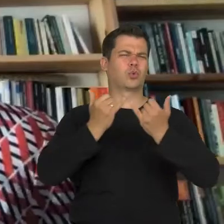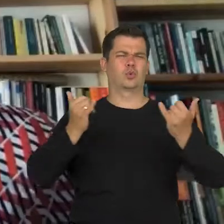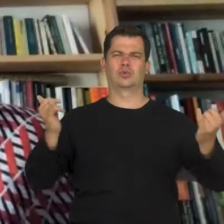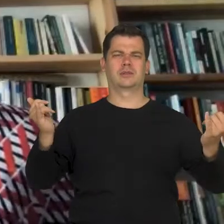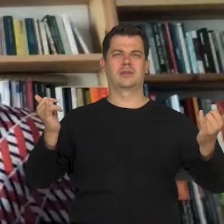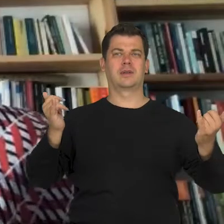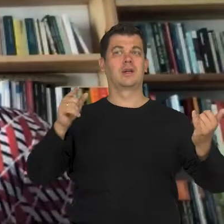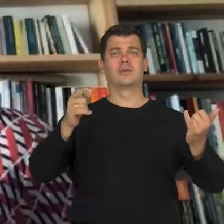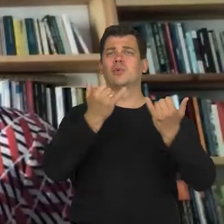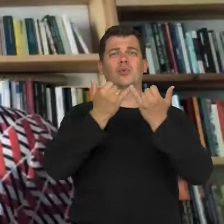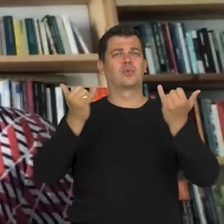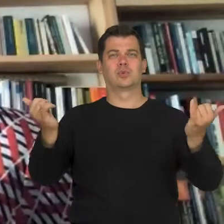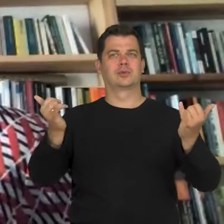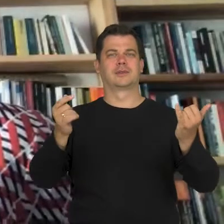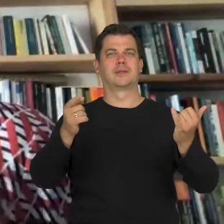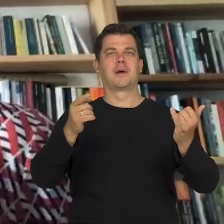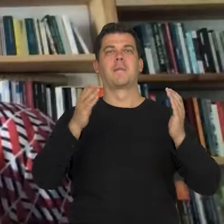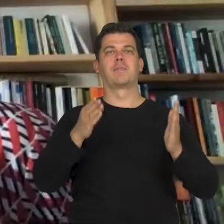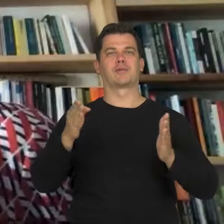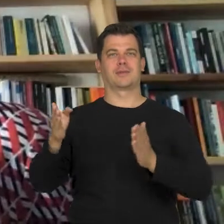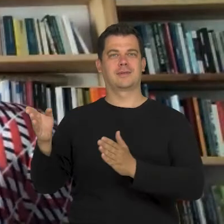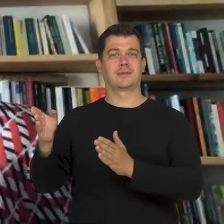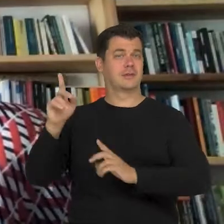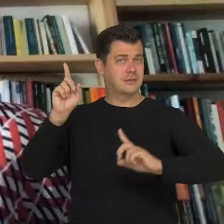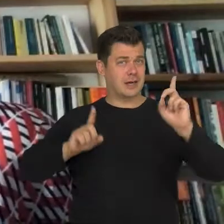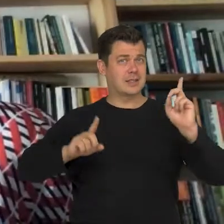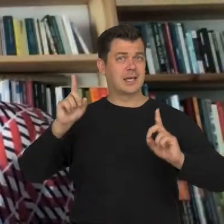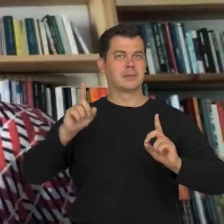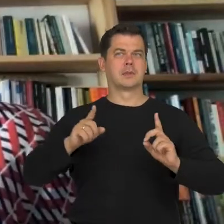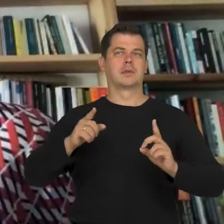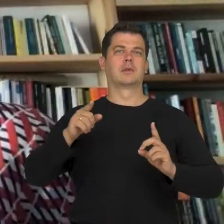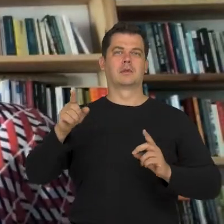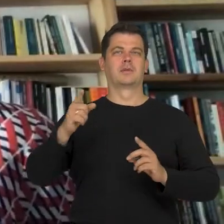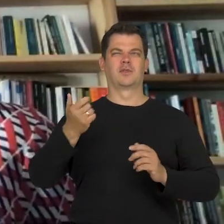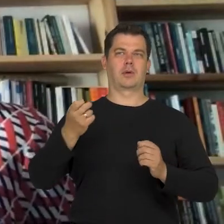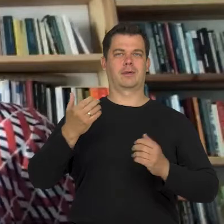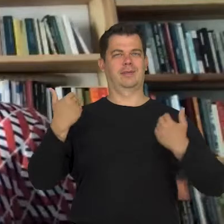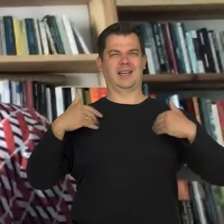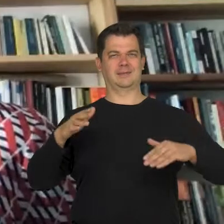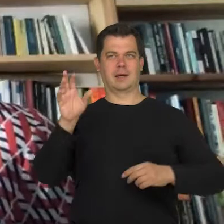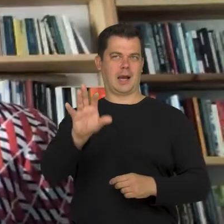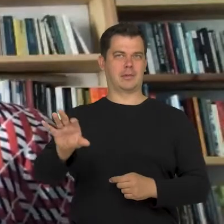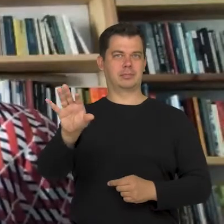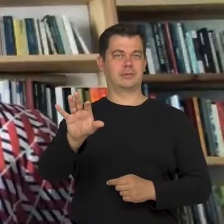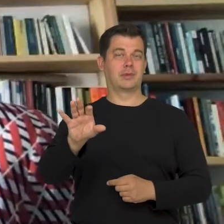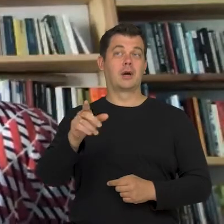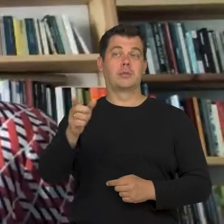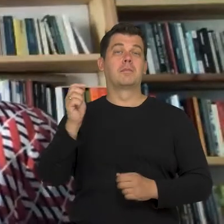They come from so various sources that the aversion to staring comes from simple fear